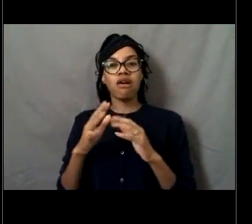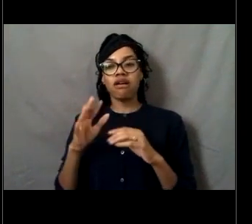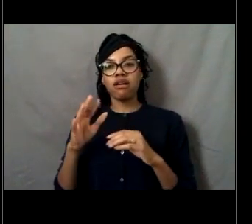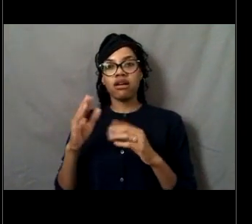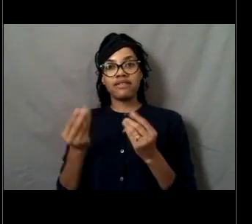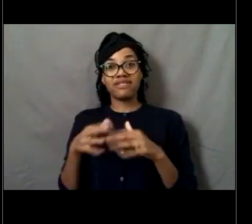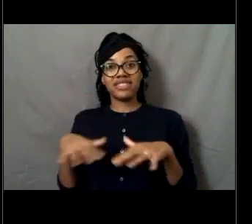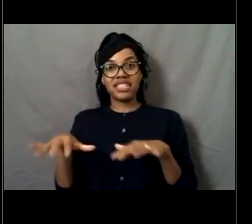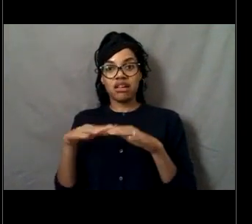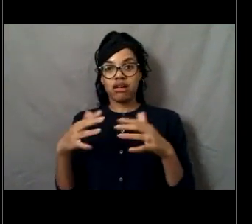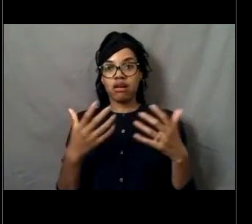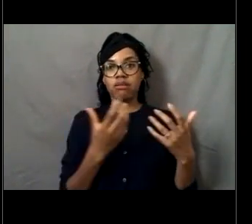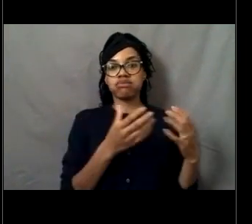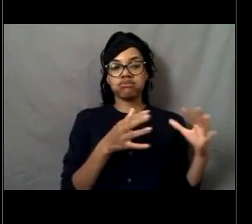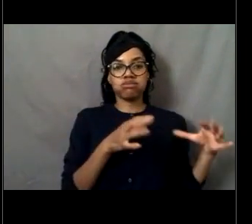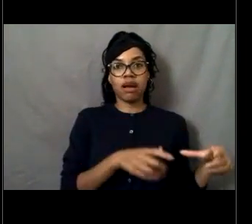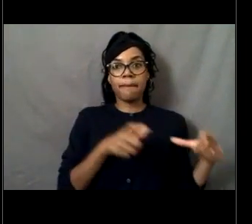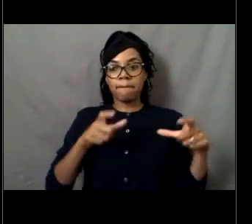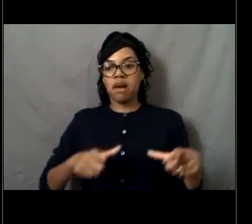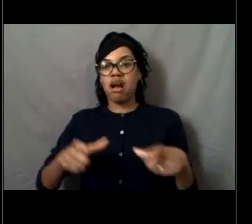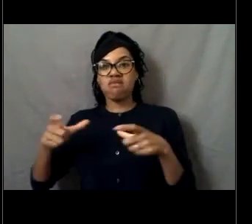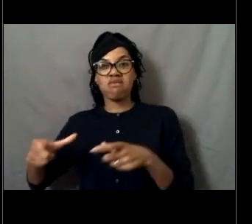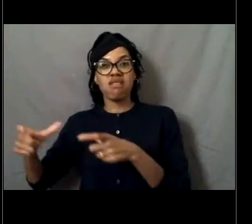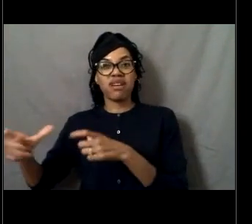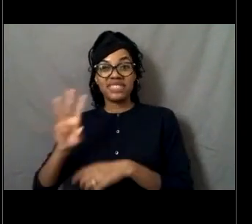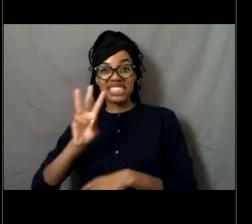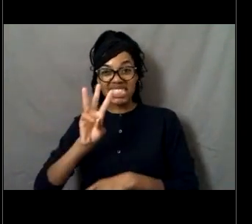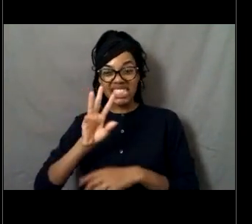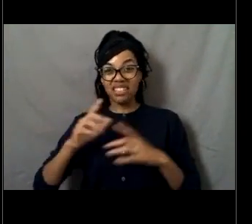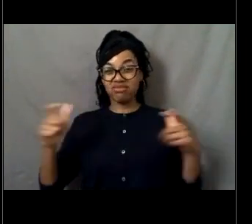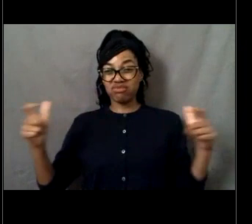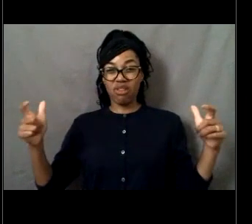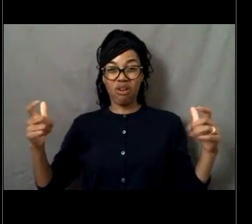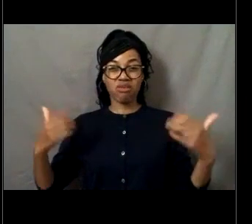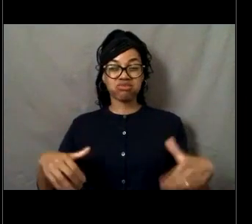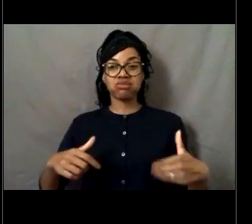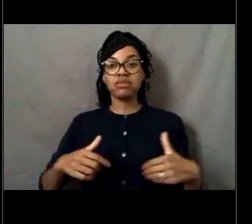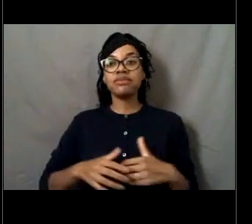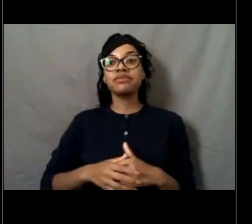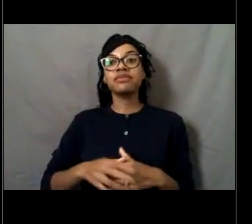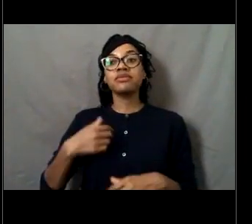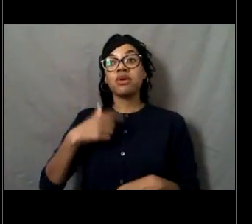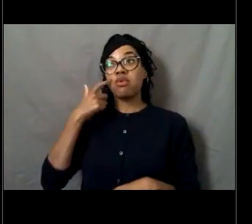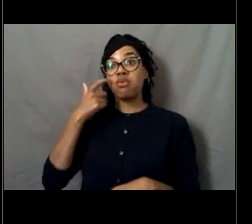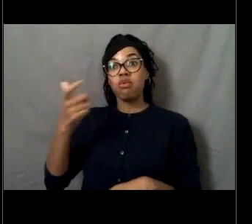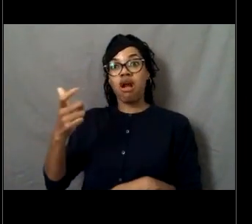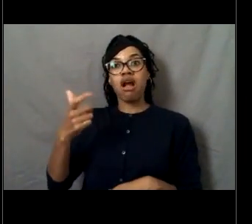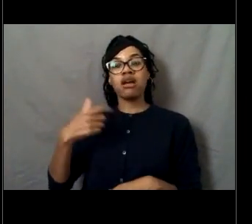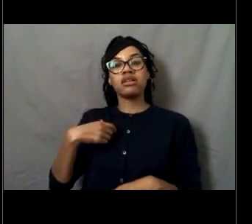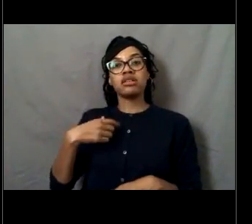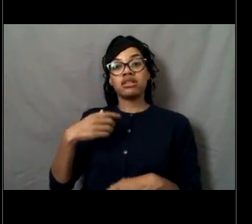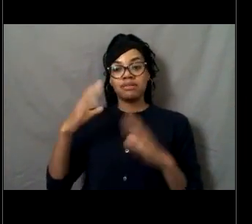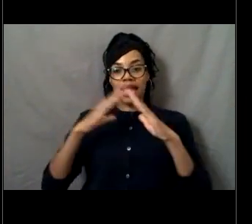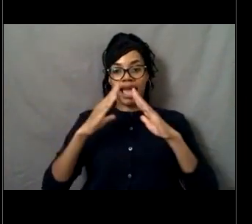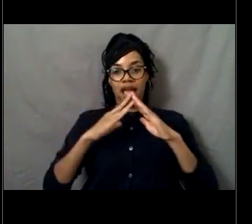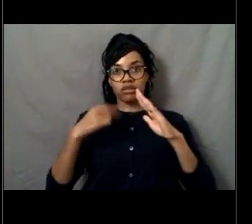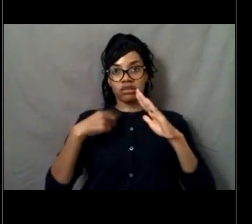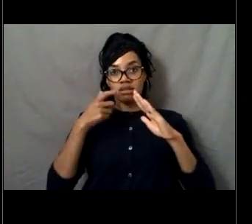And I watched this tornado from my front porch with my family and it was frightening